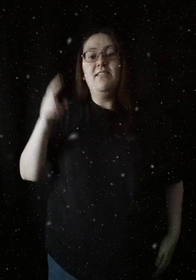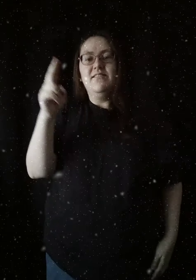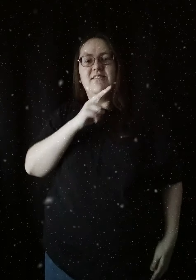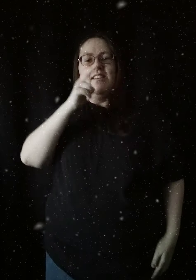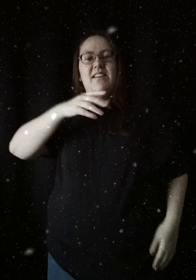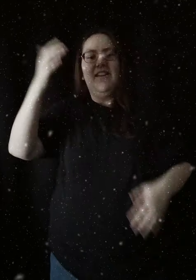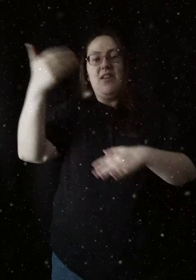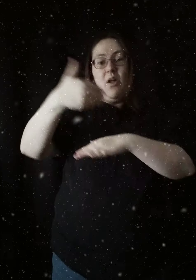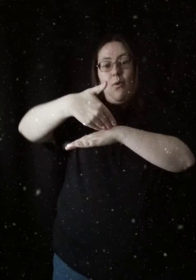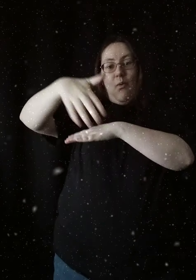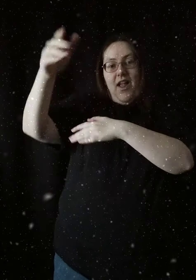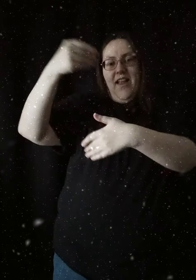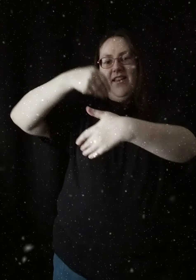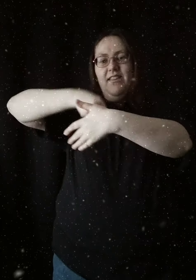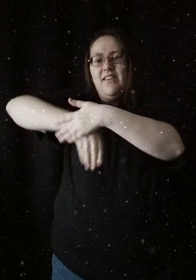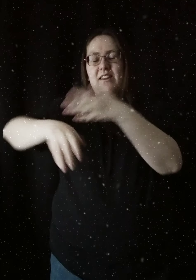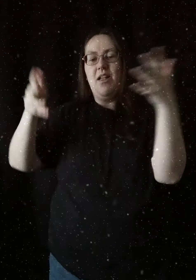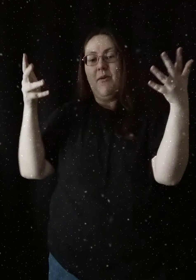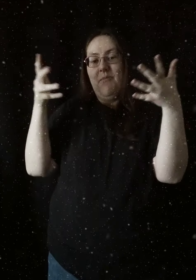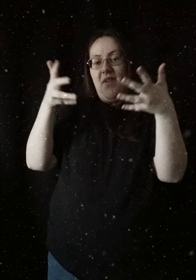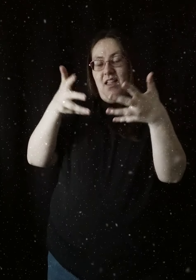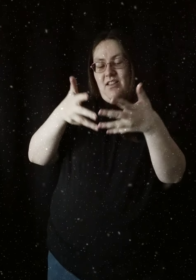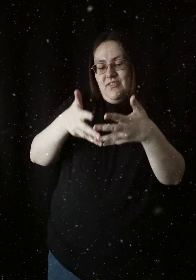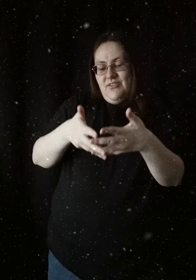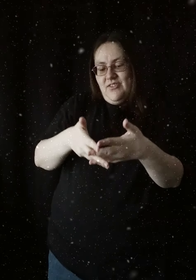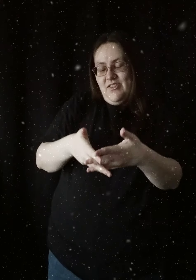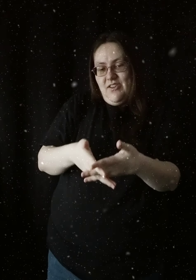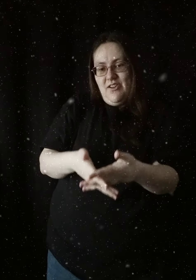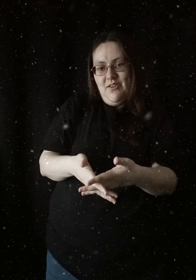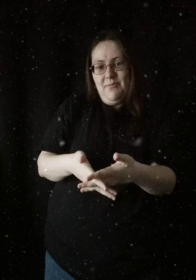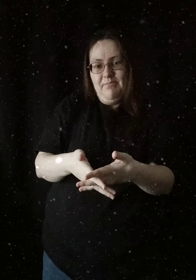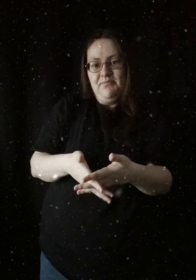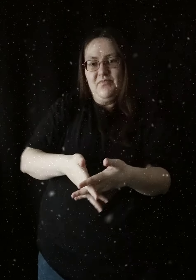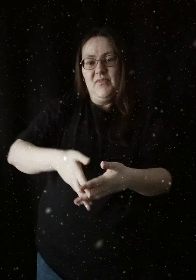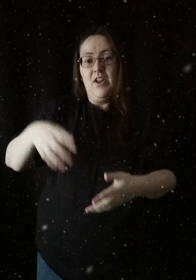Singing "Away in a Manger"